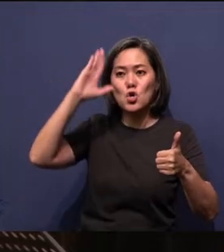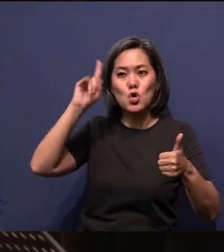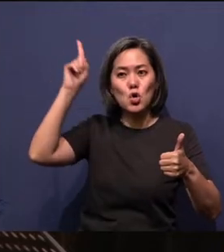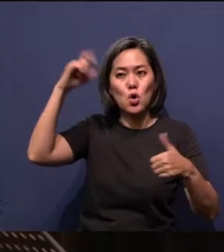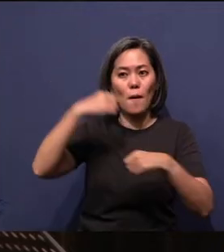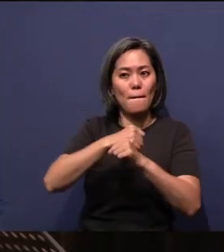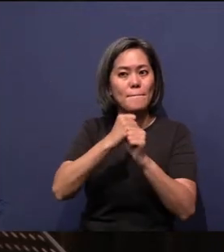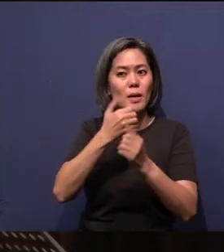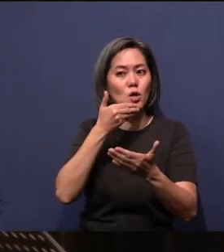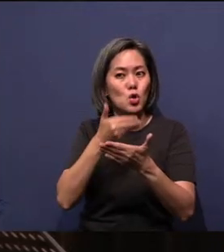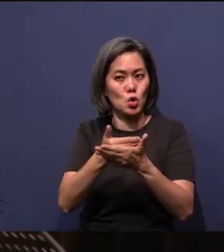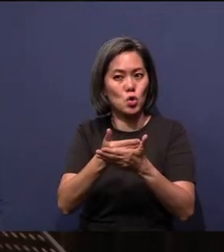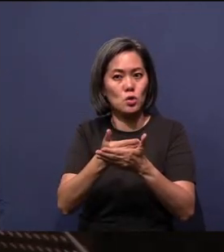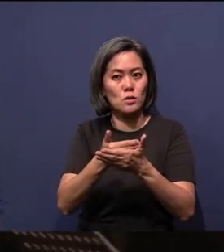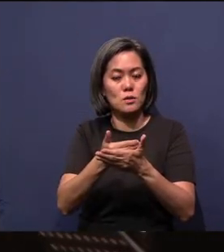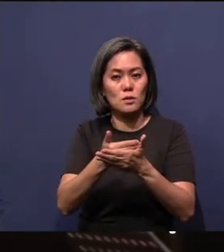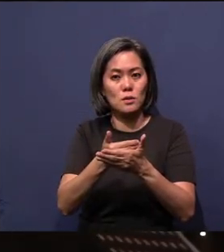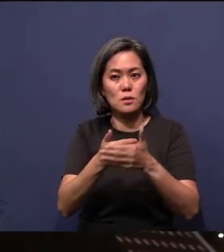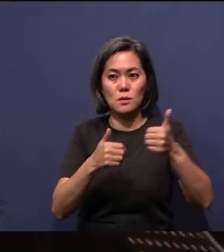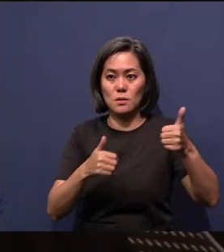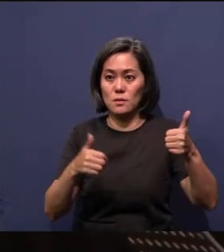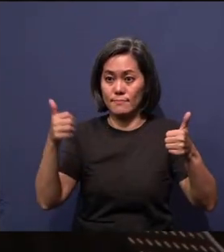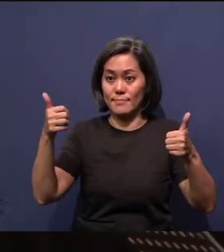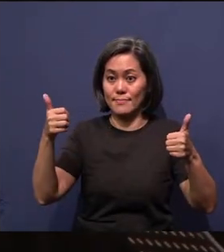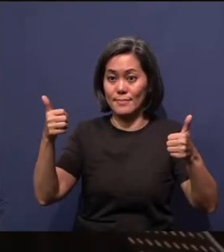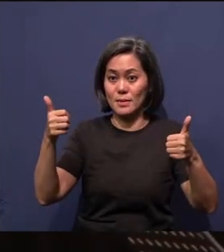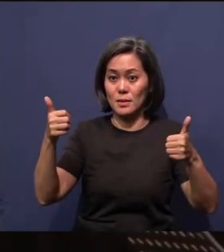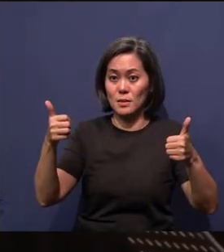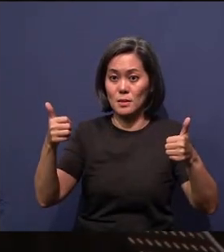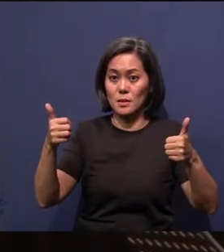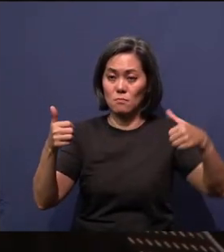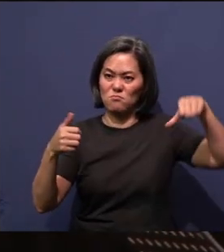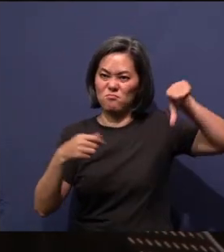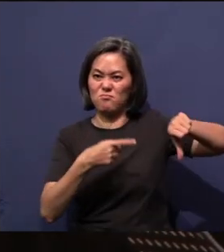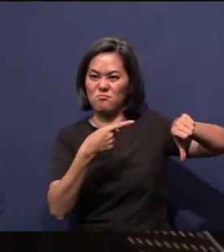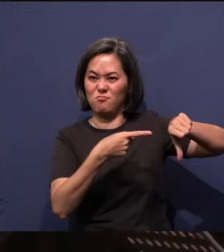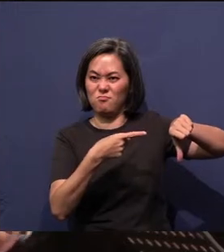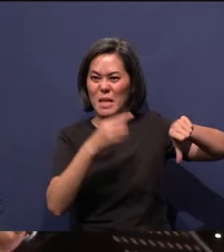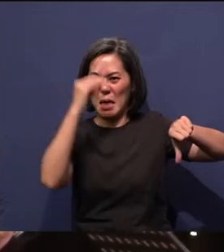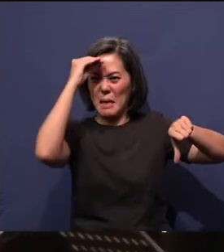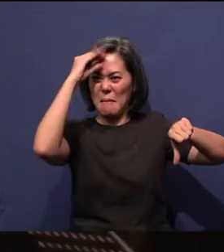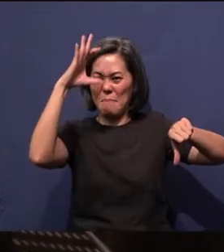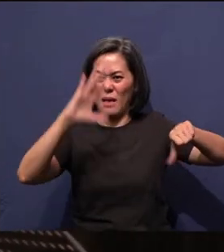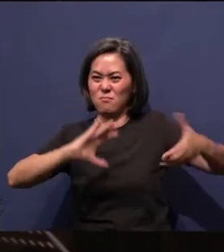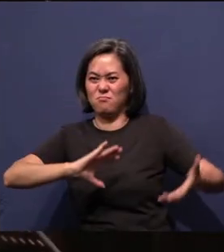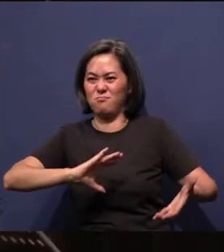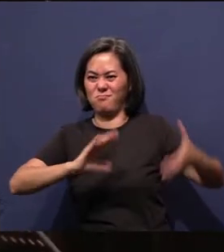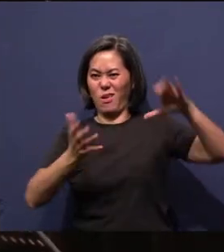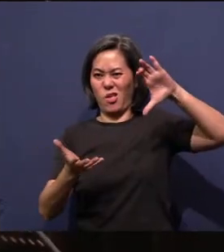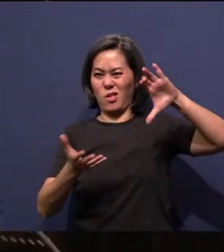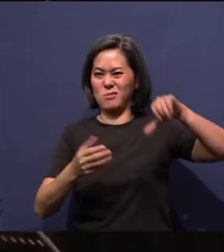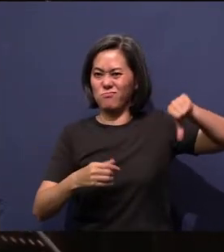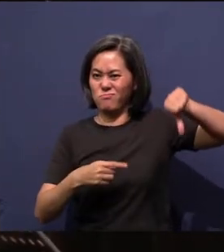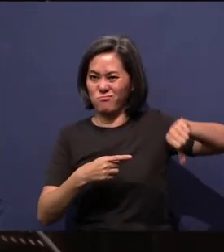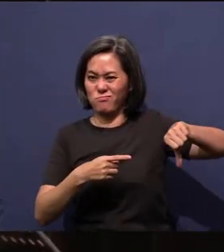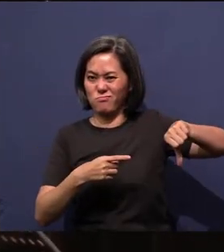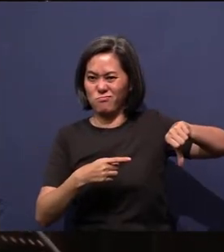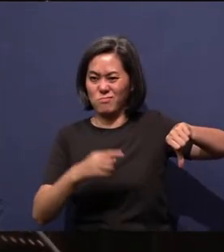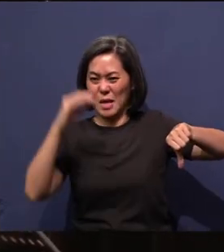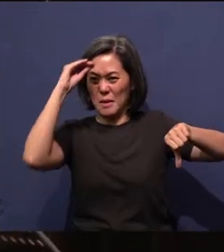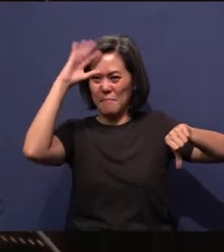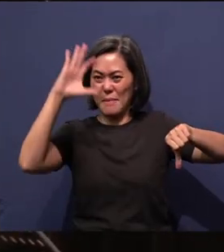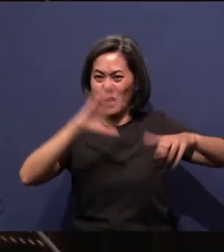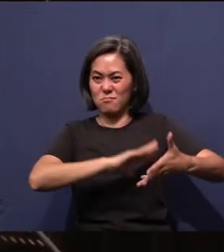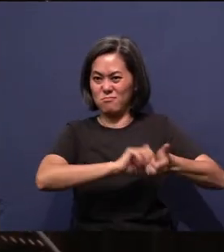And then after that, man made a mess. Man ruins what is good. Can we do that again?